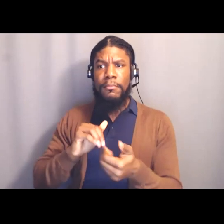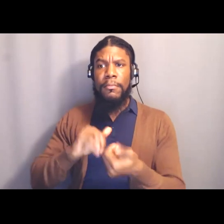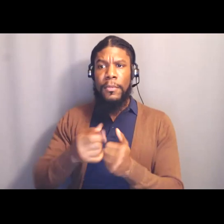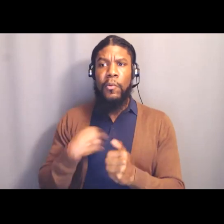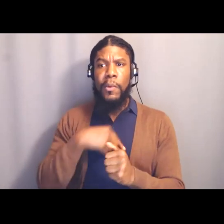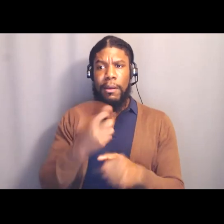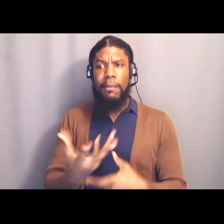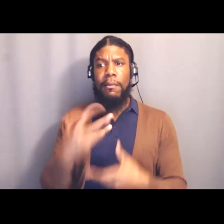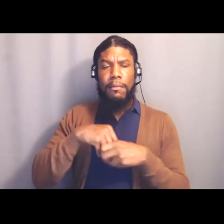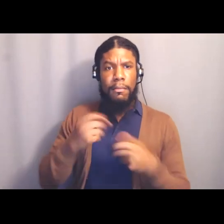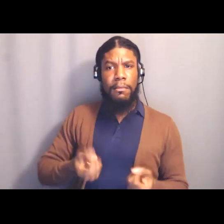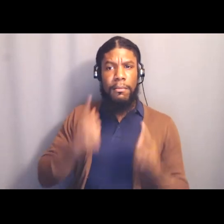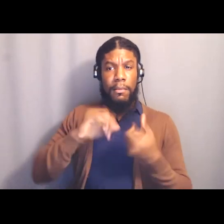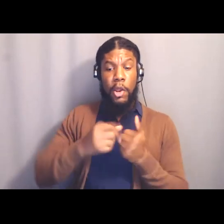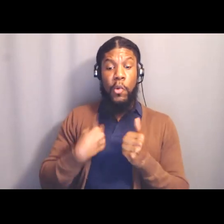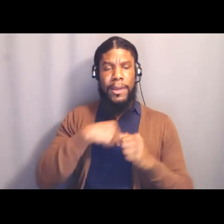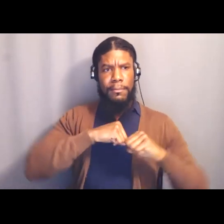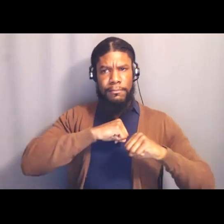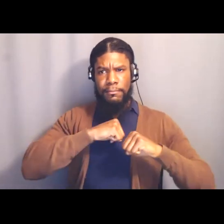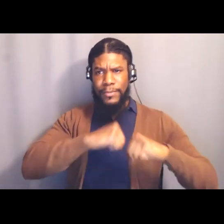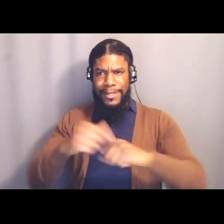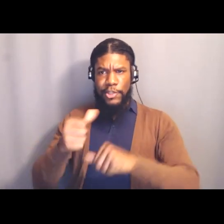and protect each other as well as the earth.